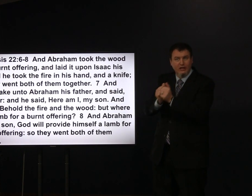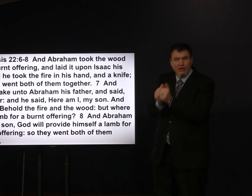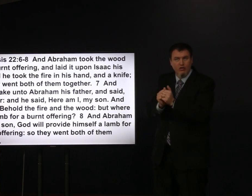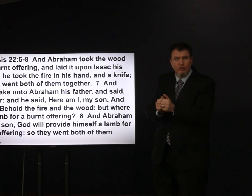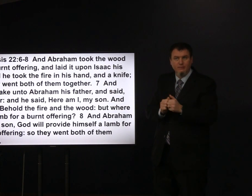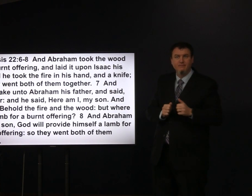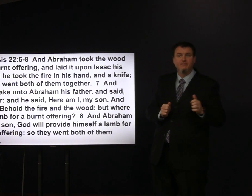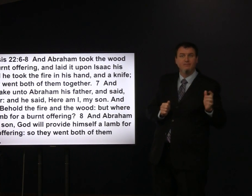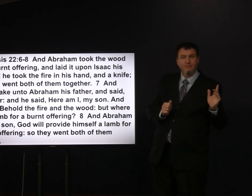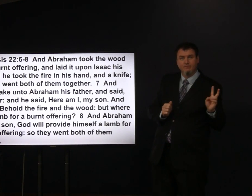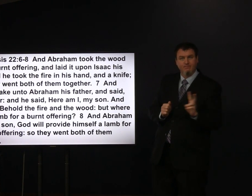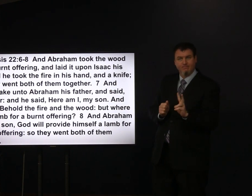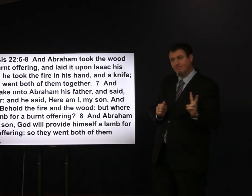and they went both of them together